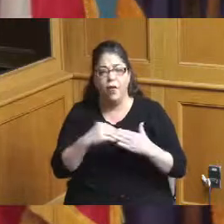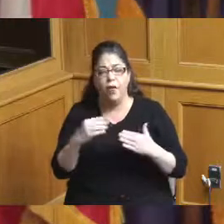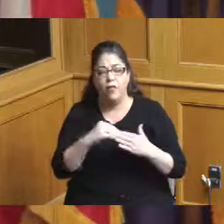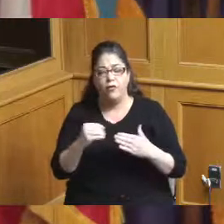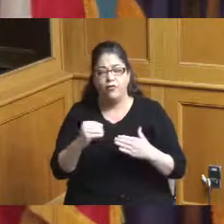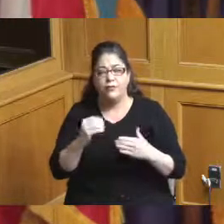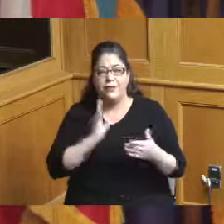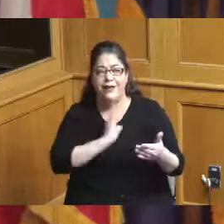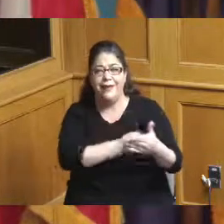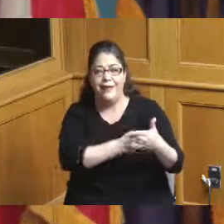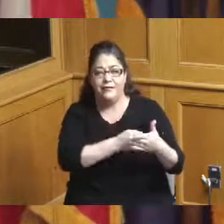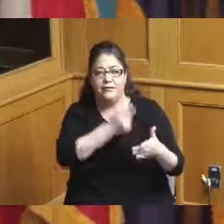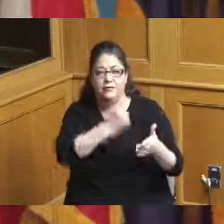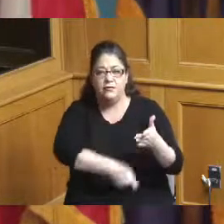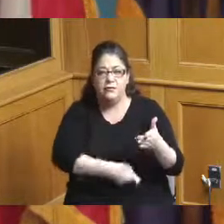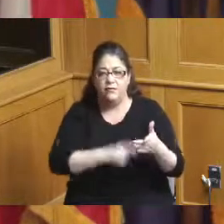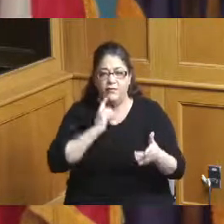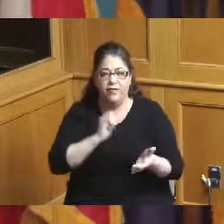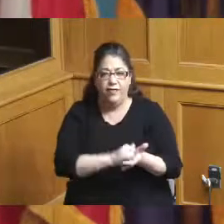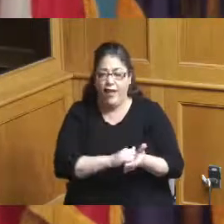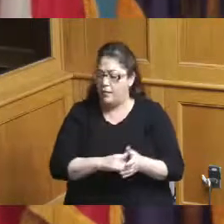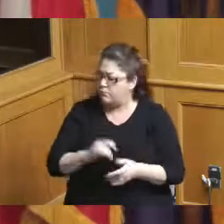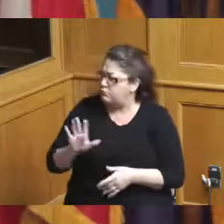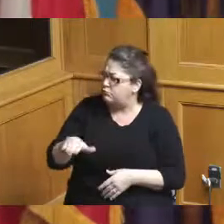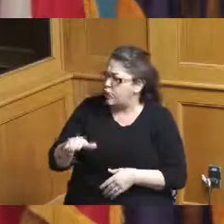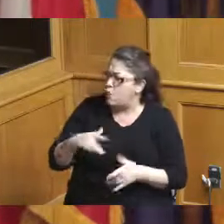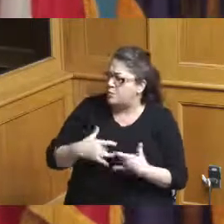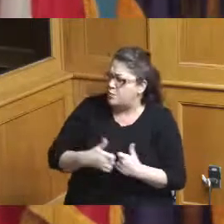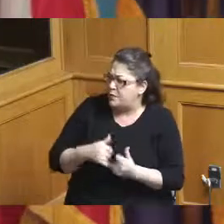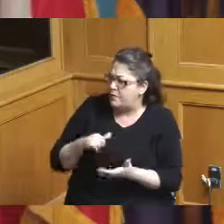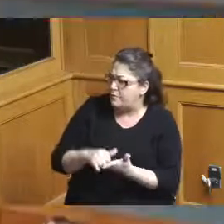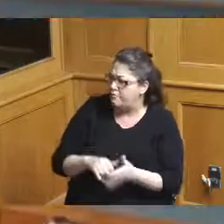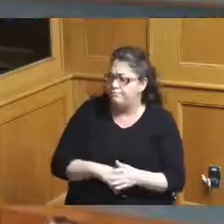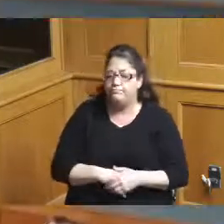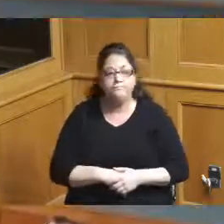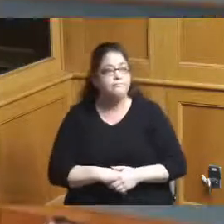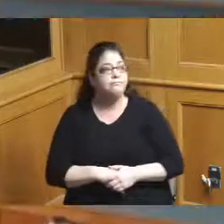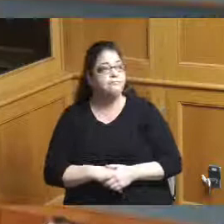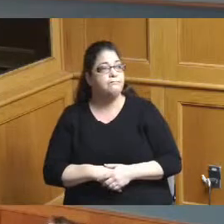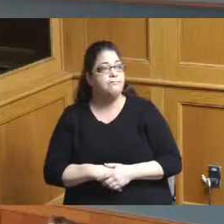where I'm sorry where are we on that regarding the millennium hotel so I know I've taught had